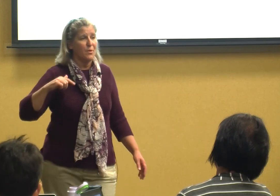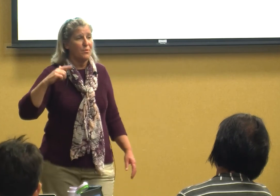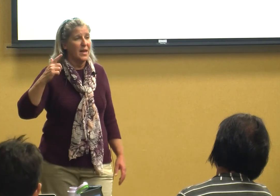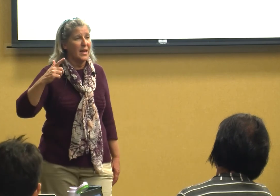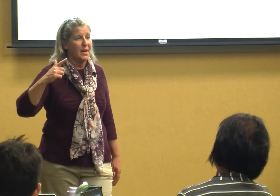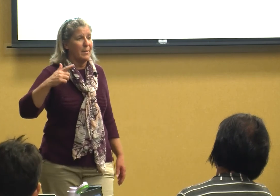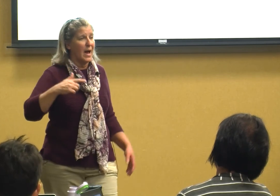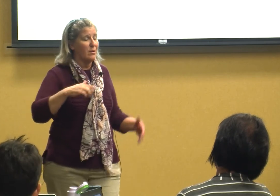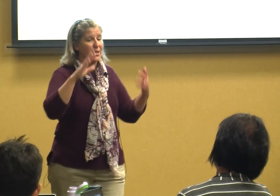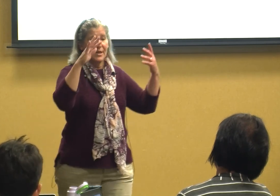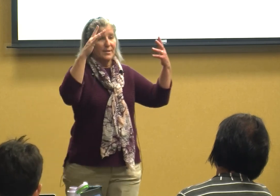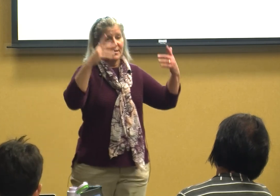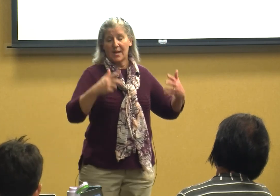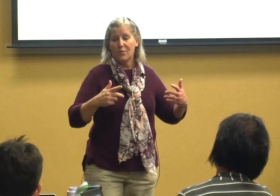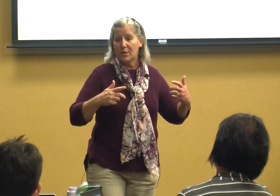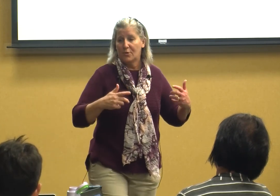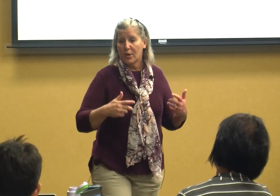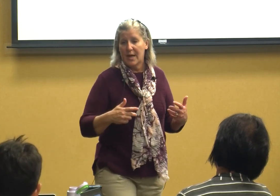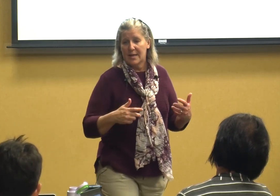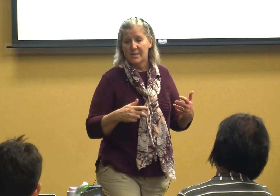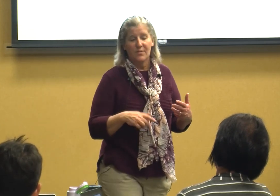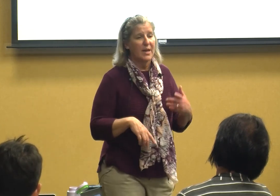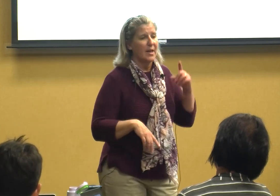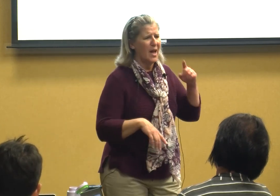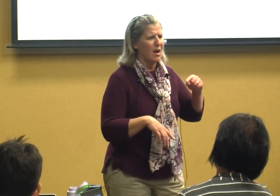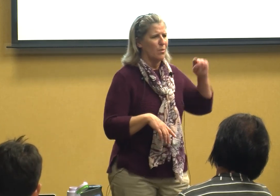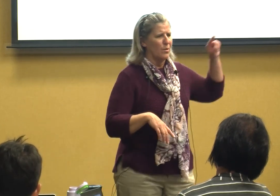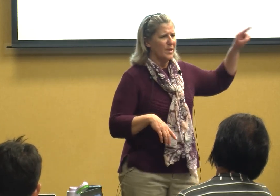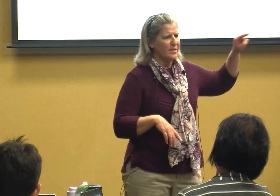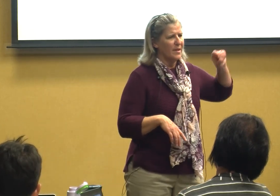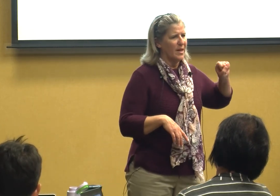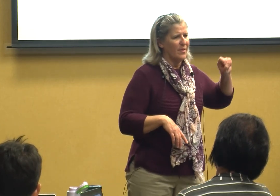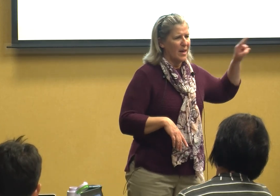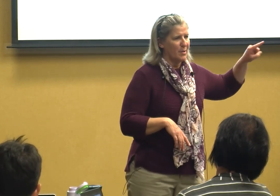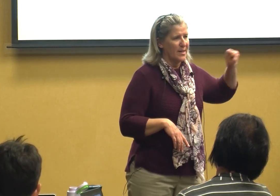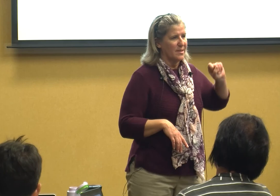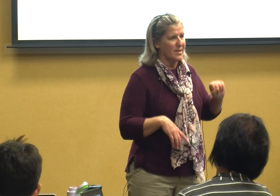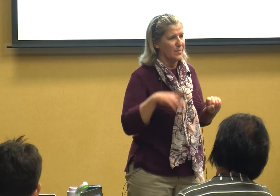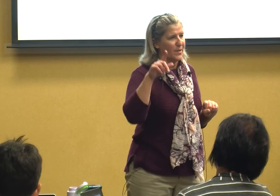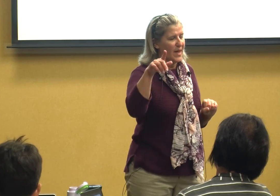thinking about several of your kids and thinking how will this kid that applies to this one that